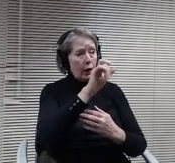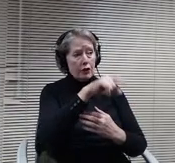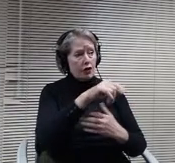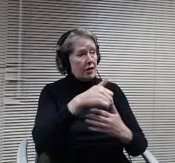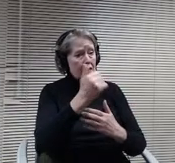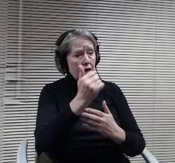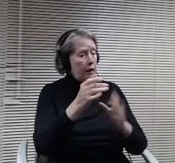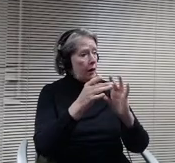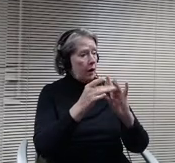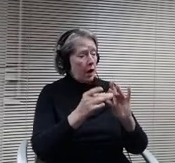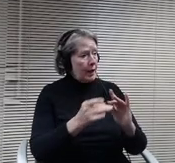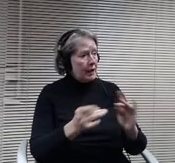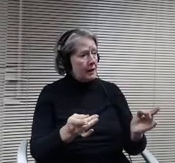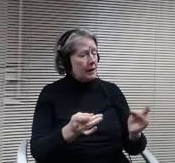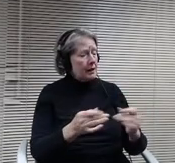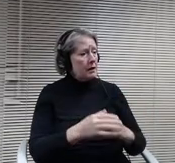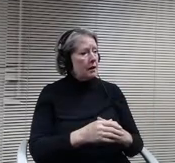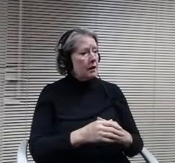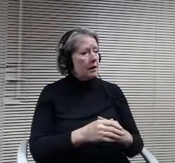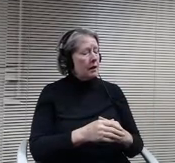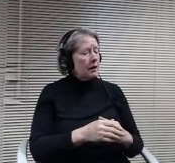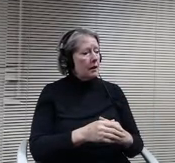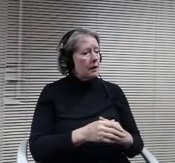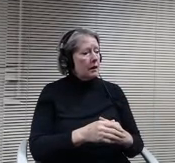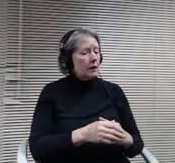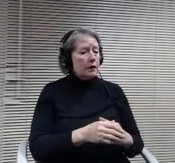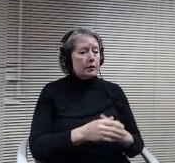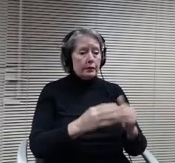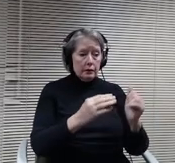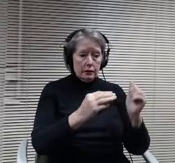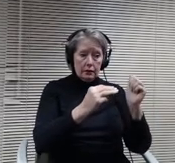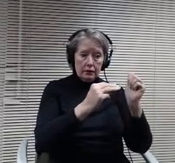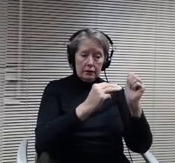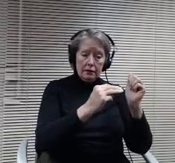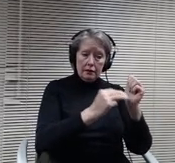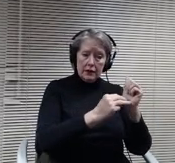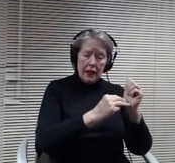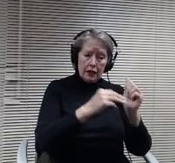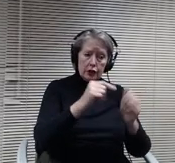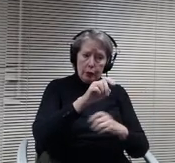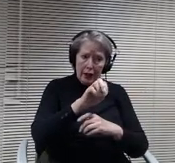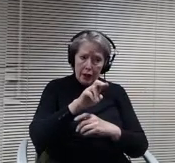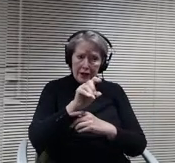Doctor Pearson just quickly the planning days for K through 5